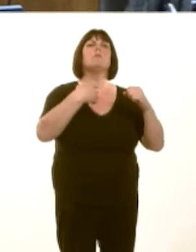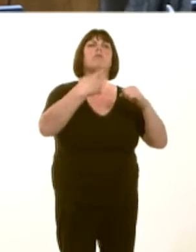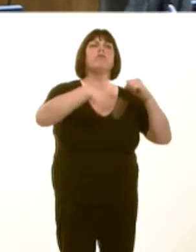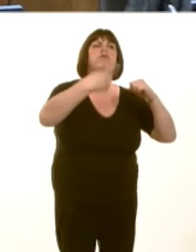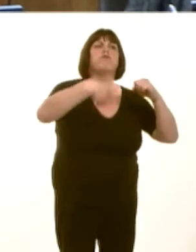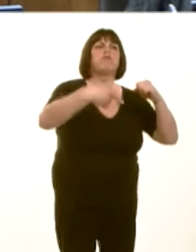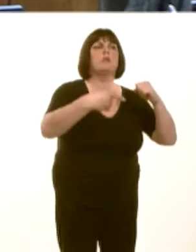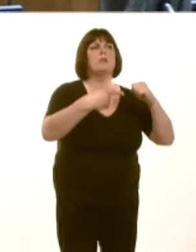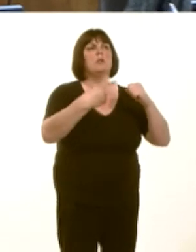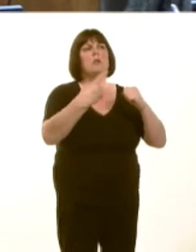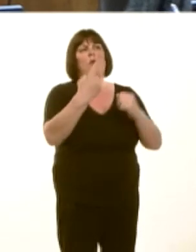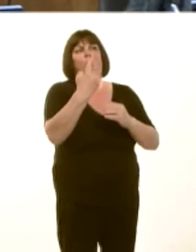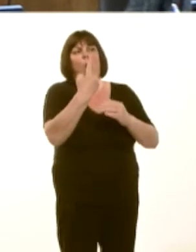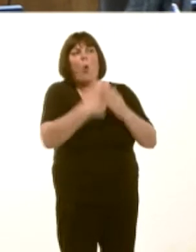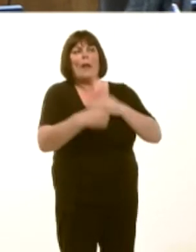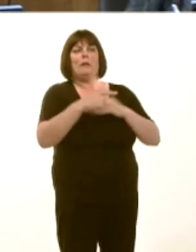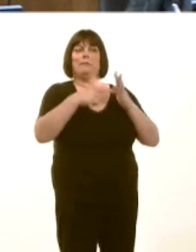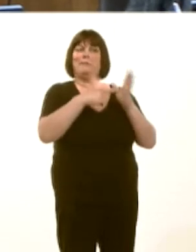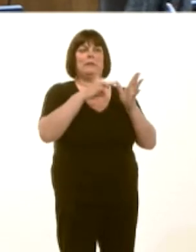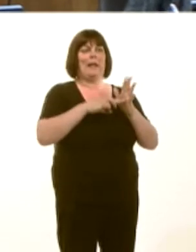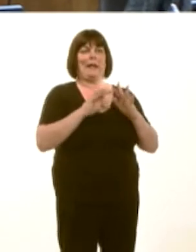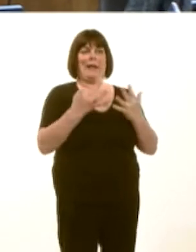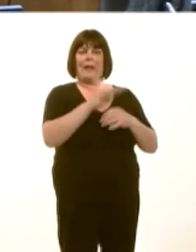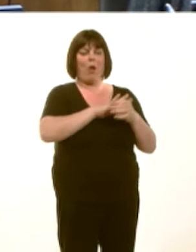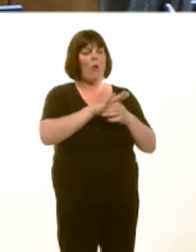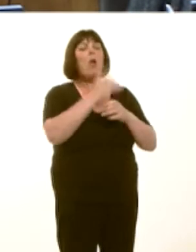y tu fas i ardaloedd TAN 8? Nid oes gwaharddiad llwyr.